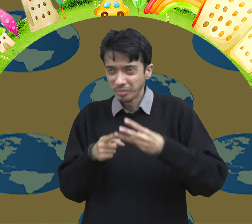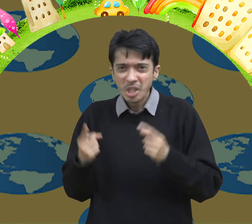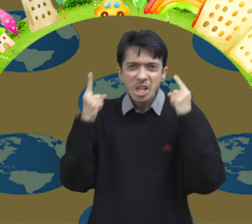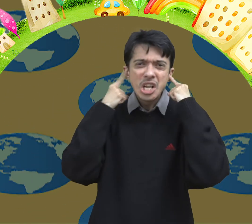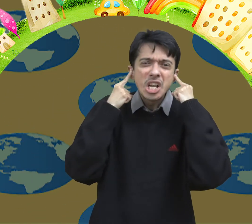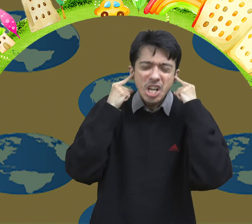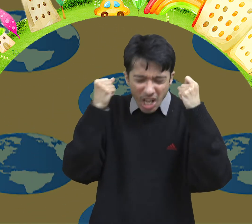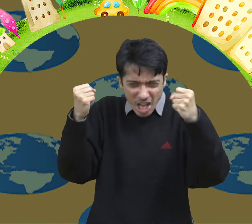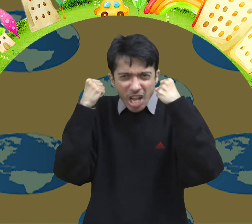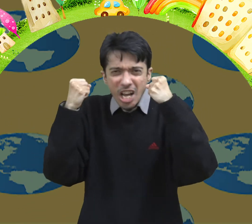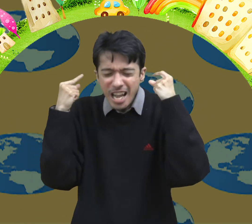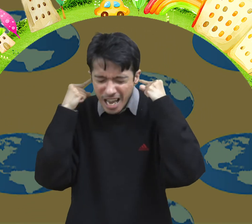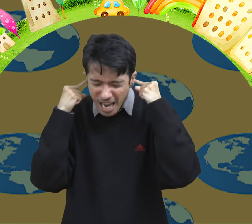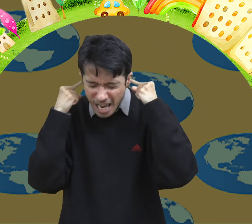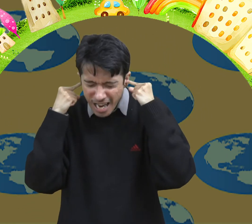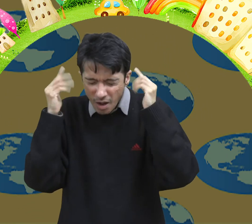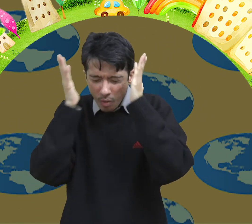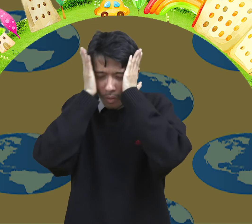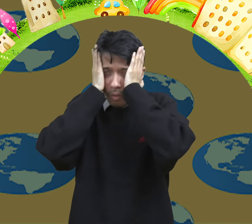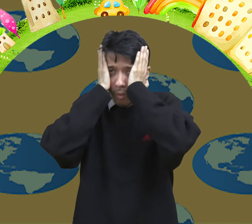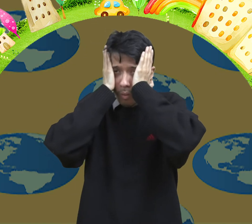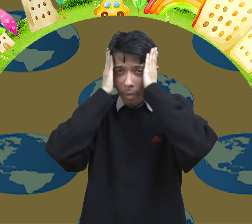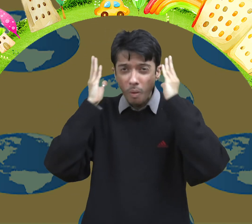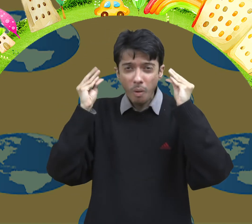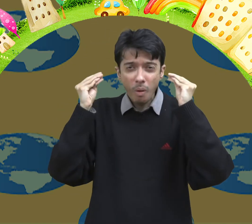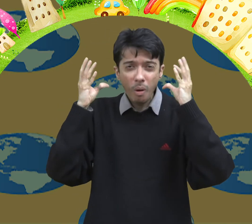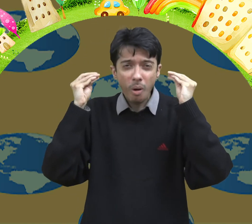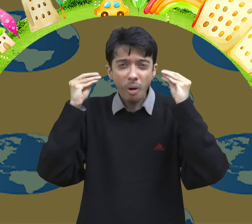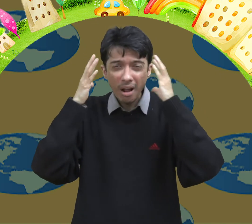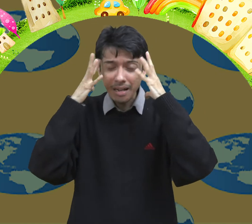3. Noise pollution